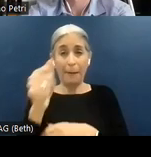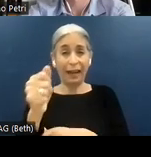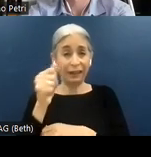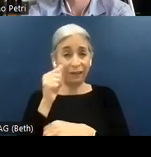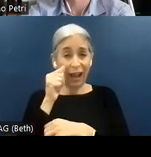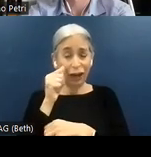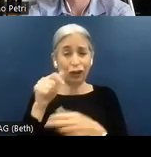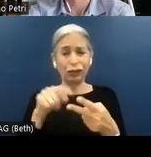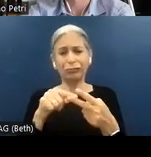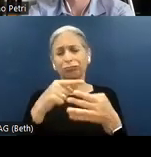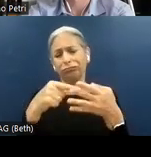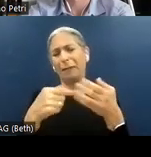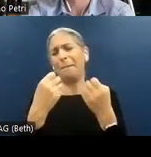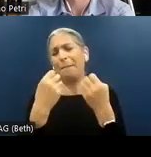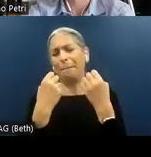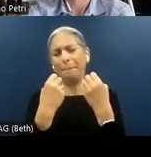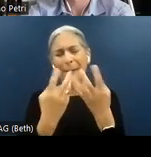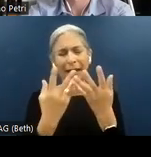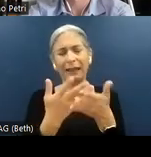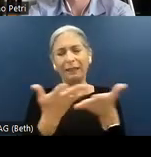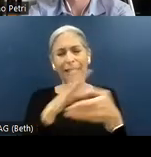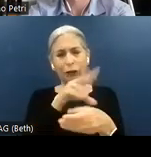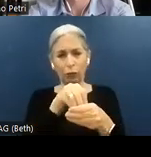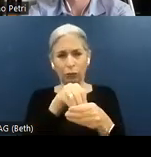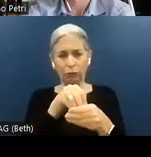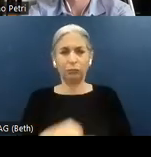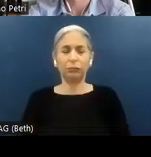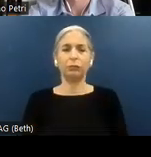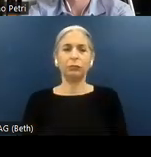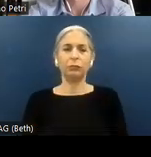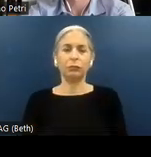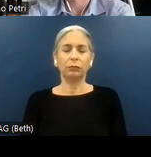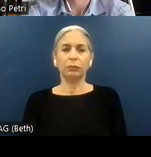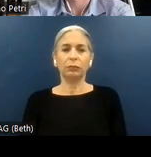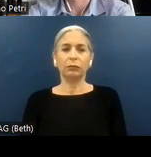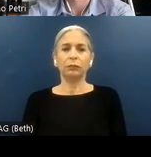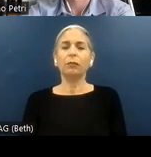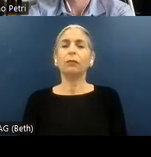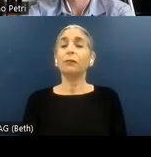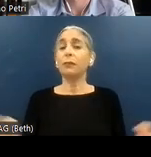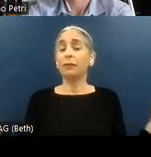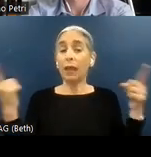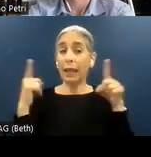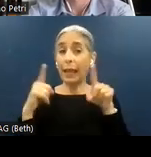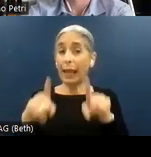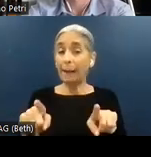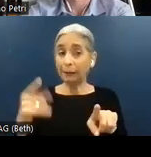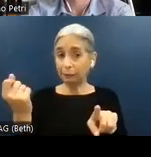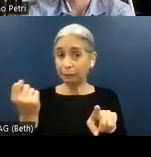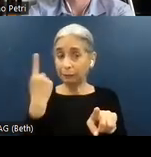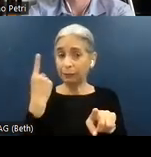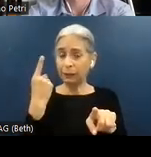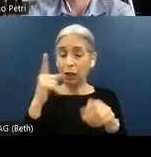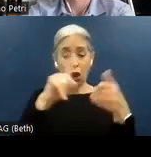so on and so forth. When it comes to do an audit, there are a